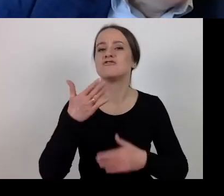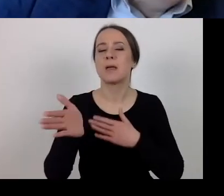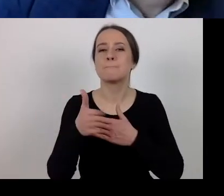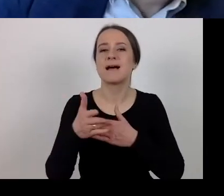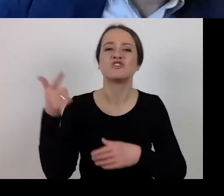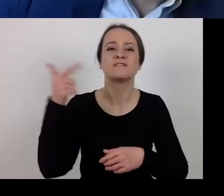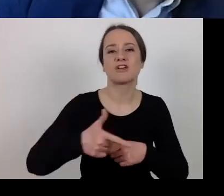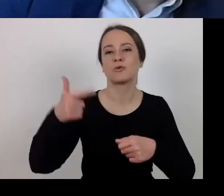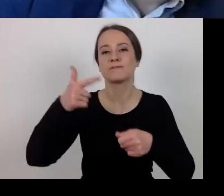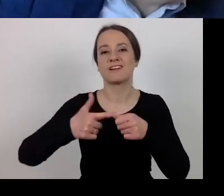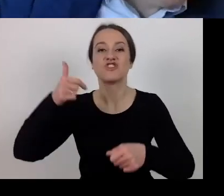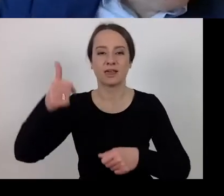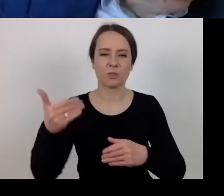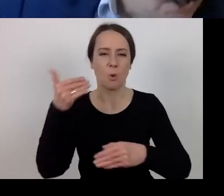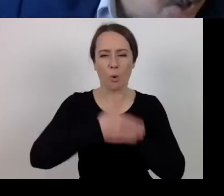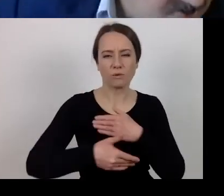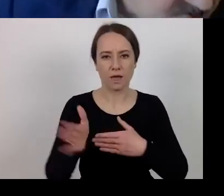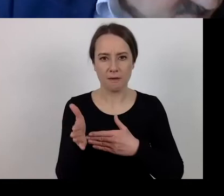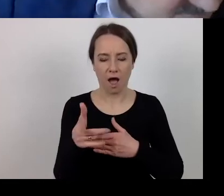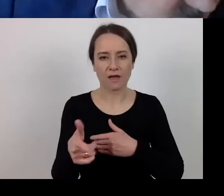as far as the time limit is concerned.